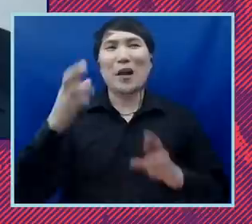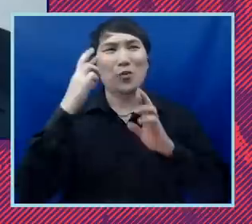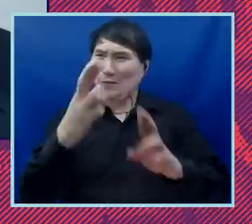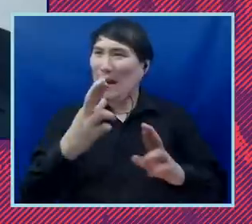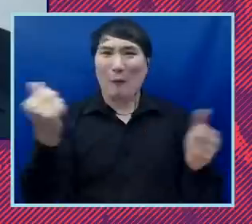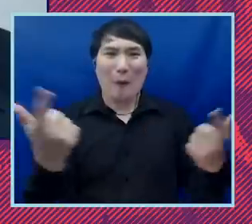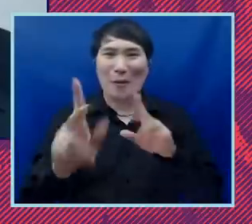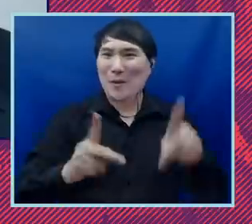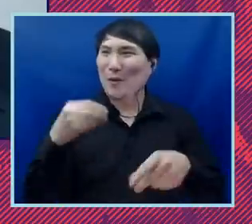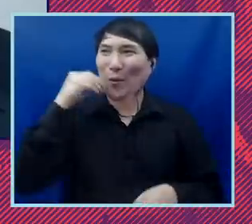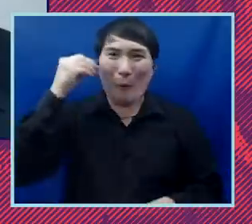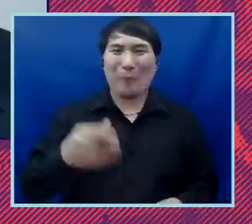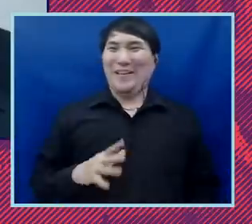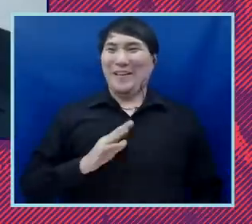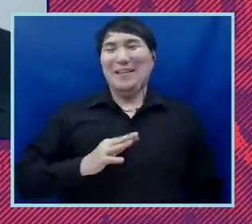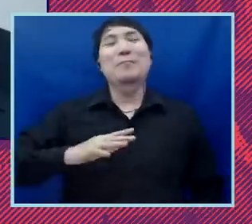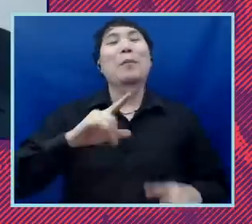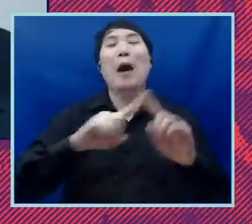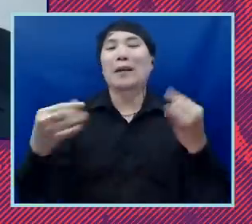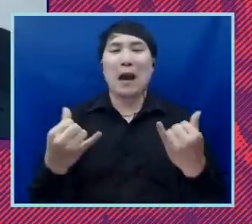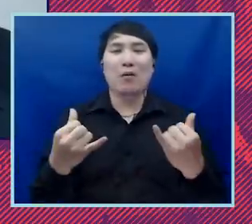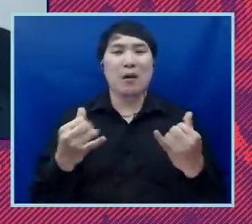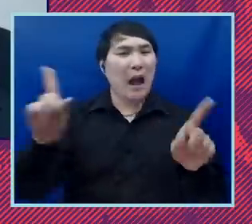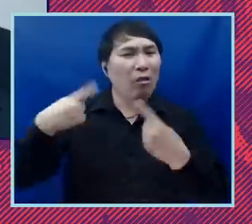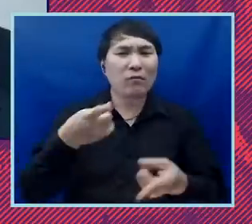folks at home. But tell folks a little bit about how long you've been here and the role you play